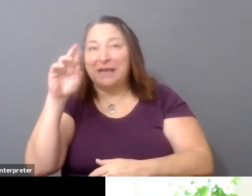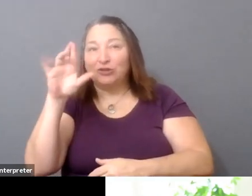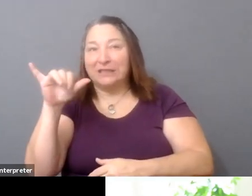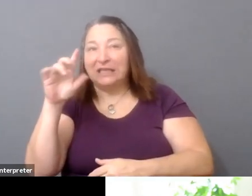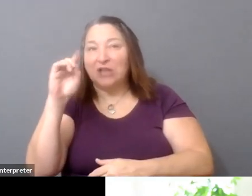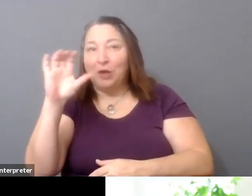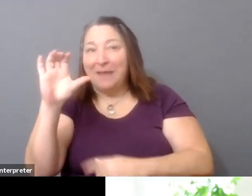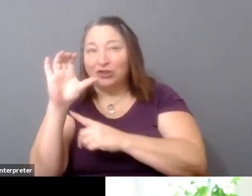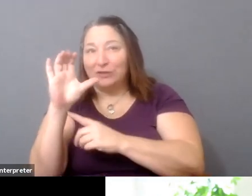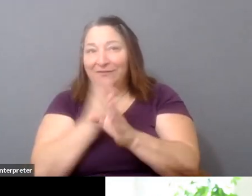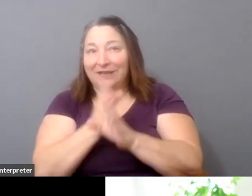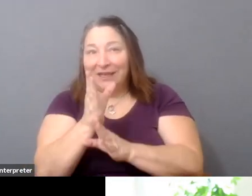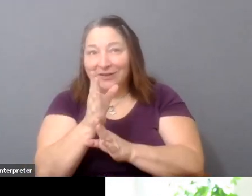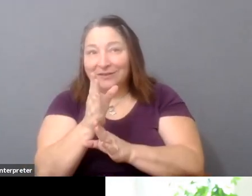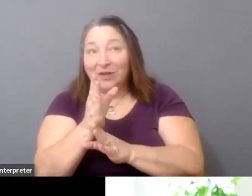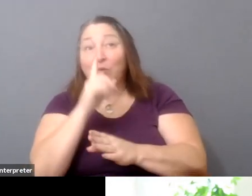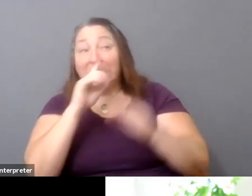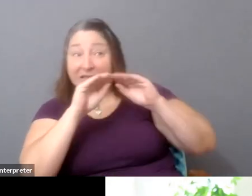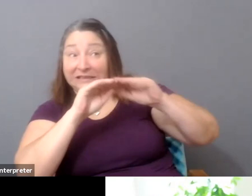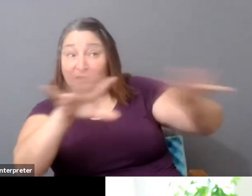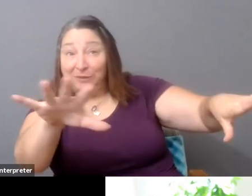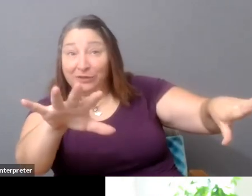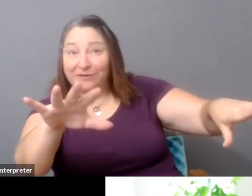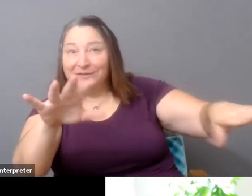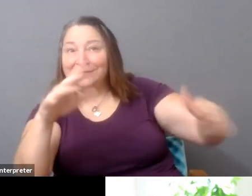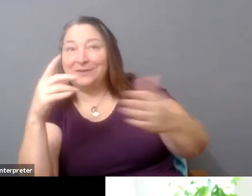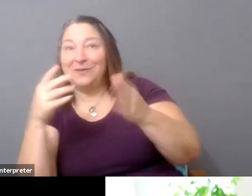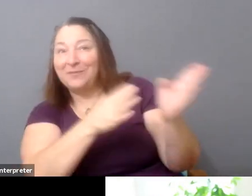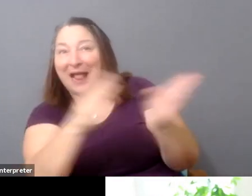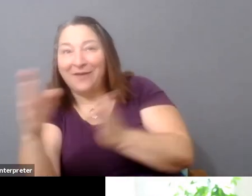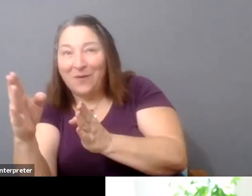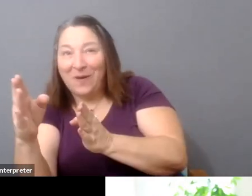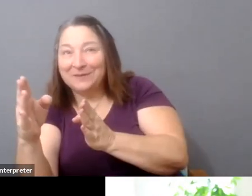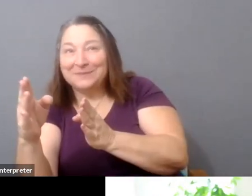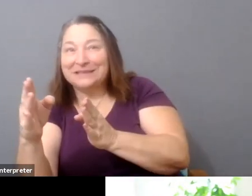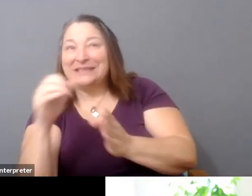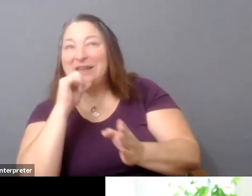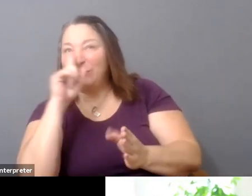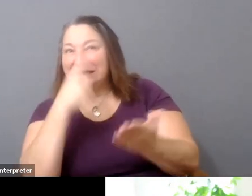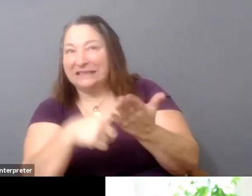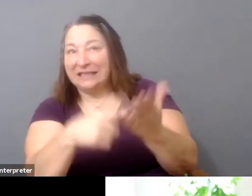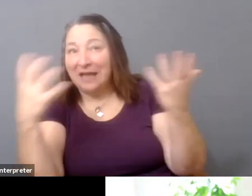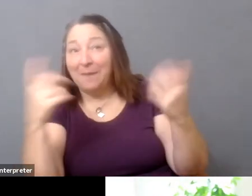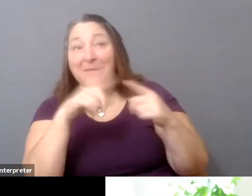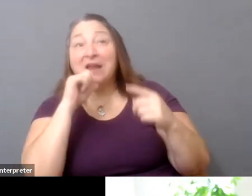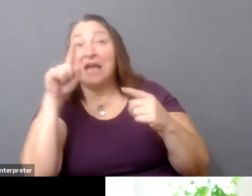onto distribution platforms. And someone in the chat reminded us that it's not just the streaming platforms. It's PBS.